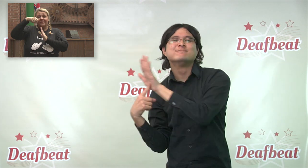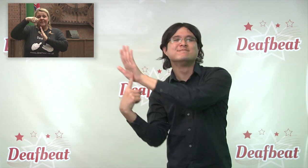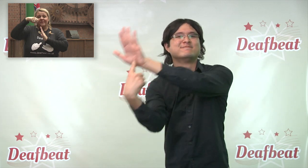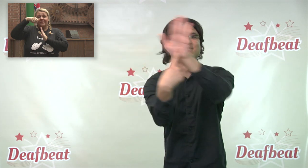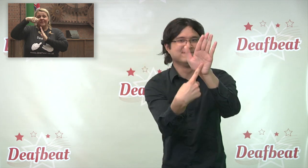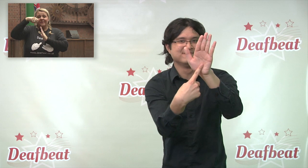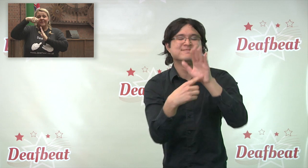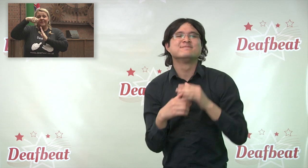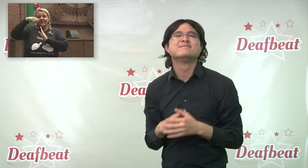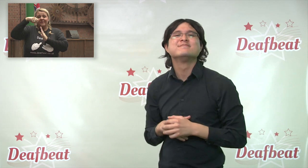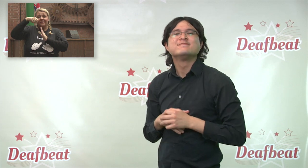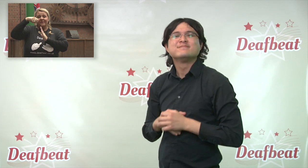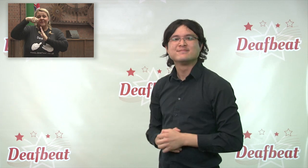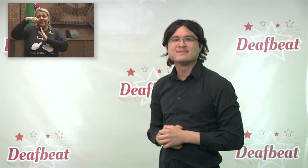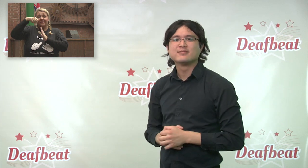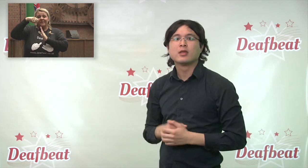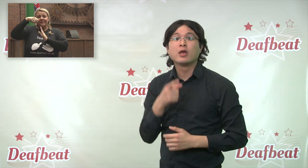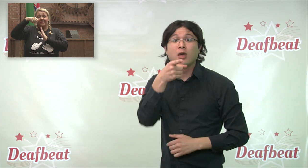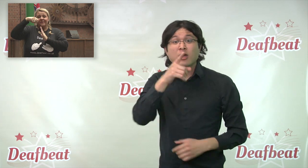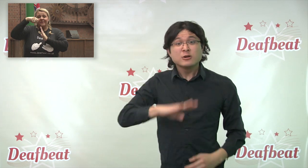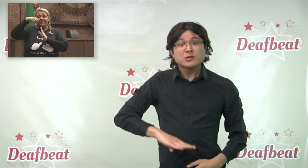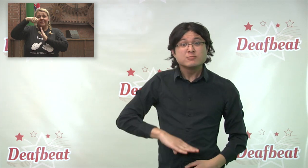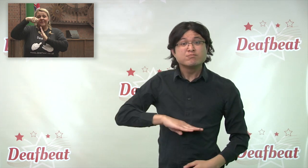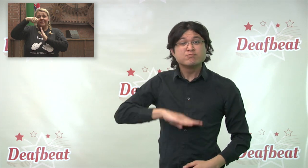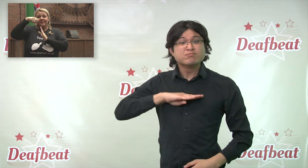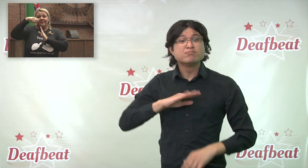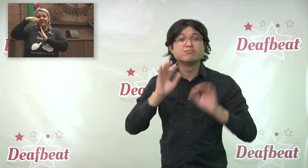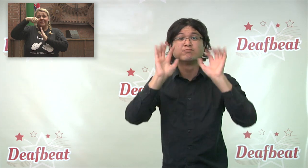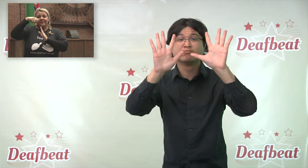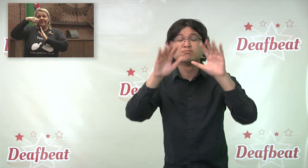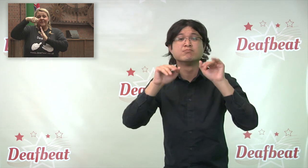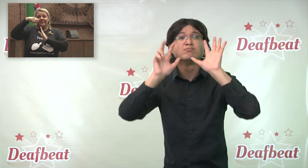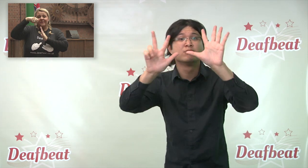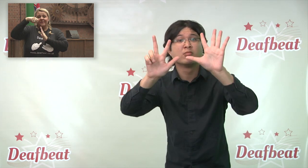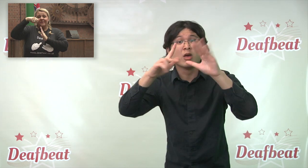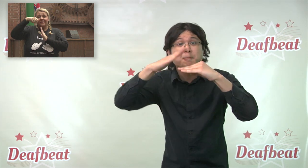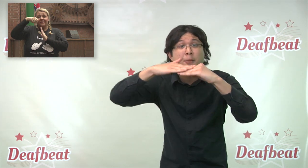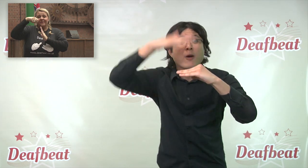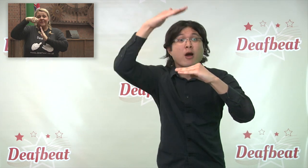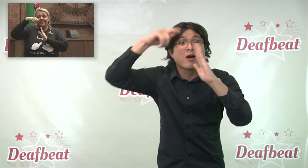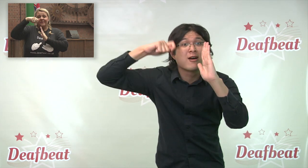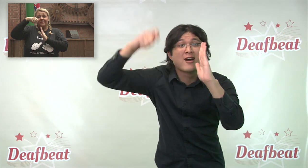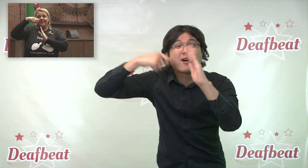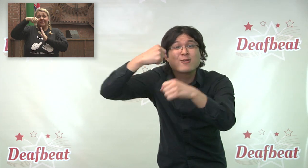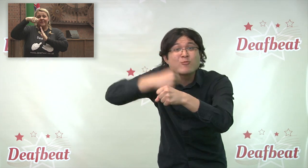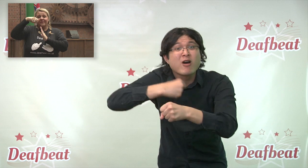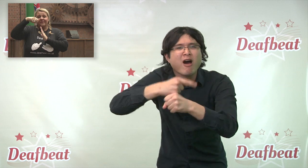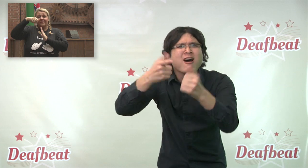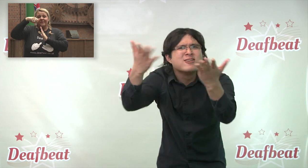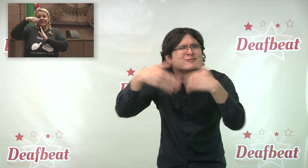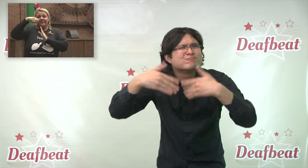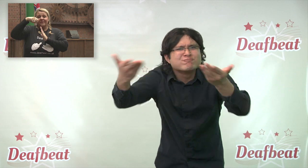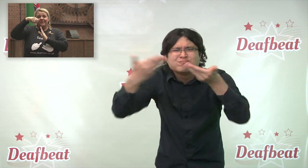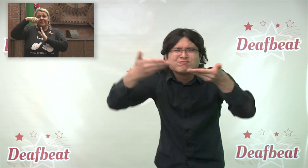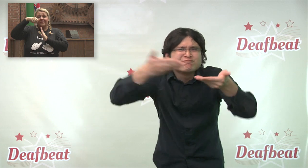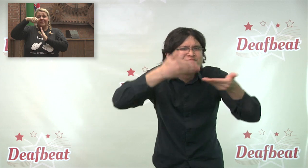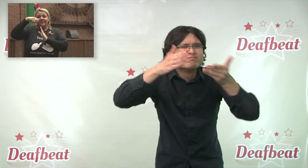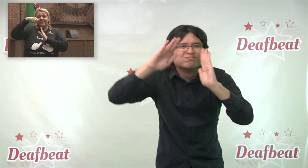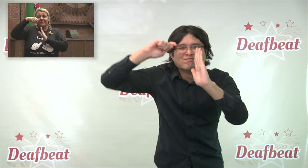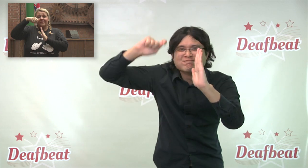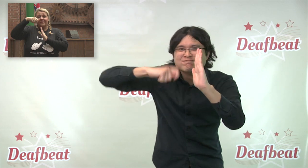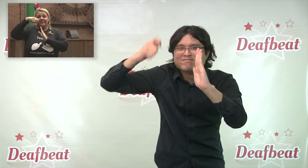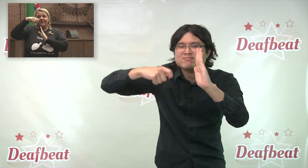during the festival. If you’re an aspiring filmmaker • over 18 years old, this is a great opportunity